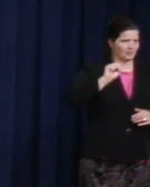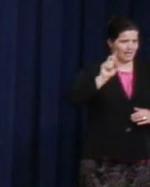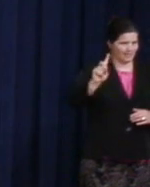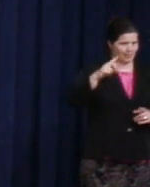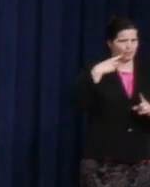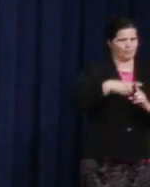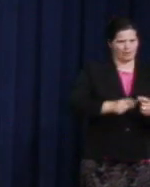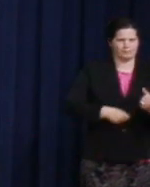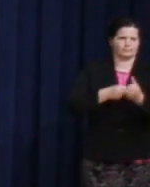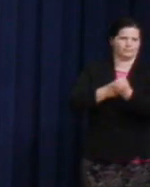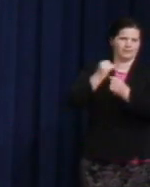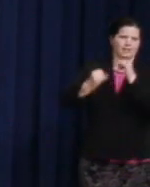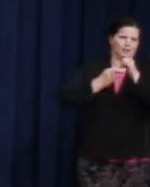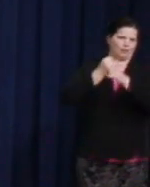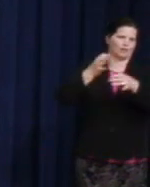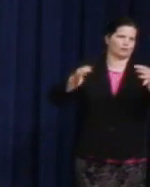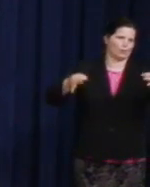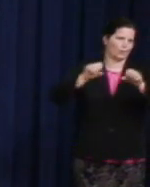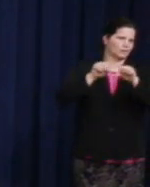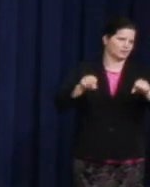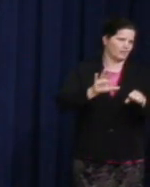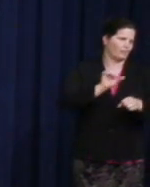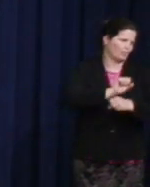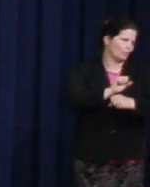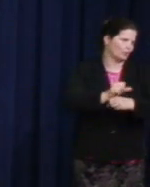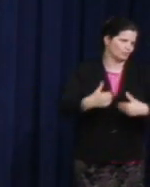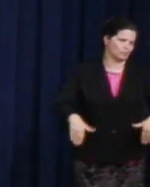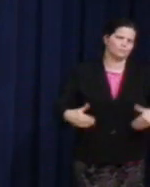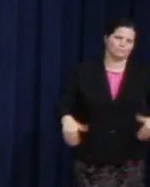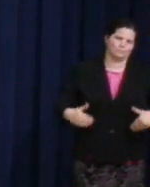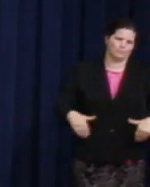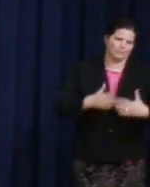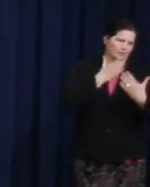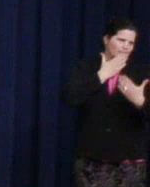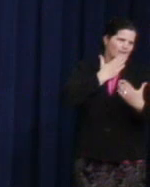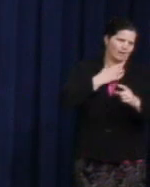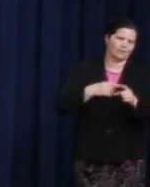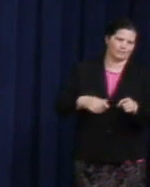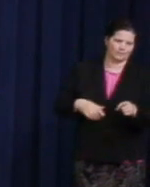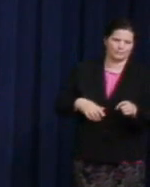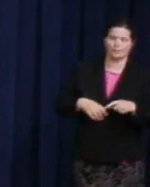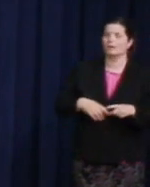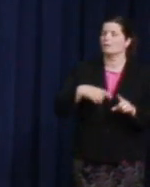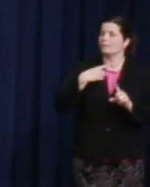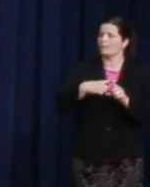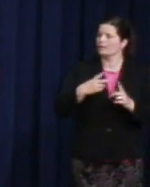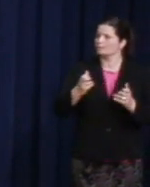And I also have to thank all of the partners behind that campaign, which included the task force,